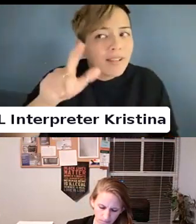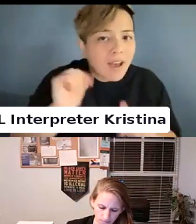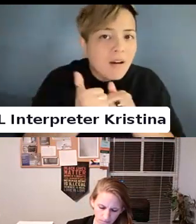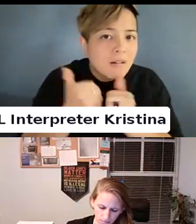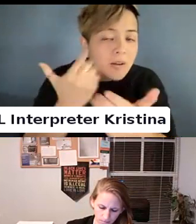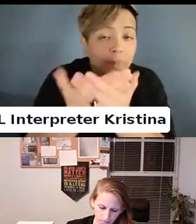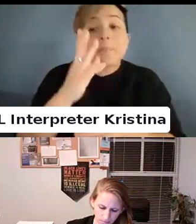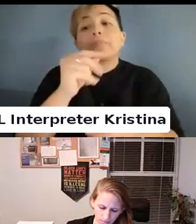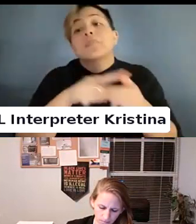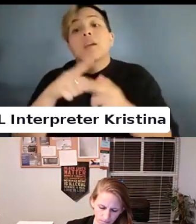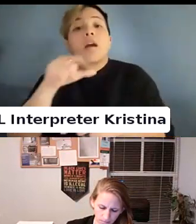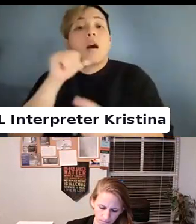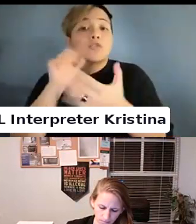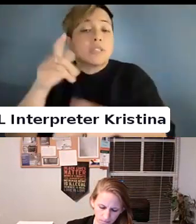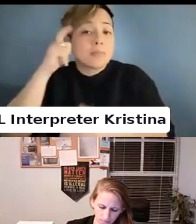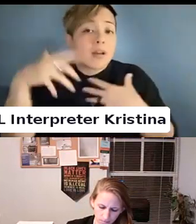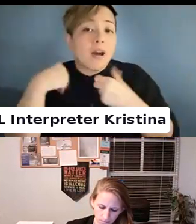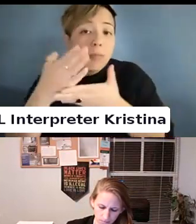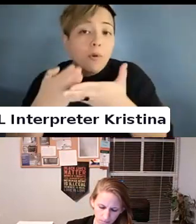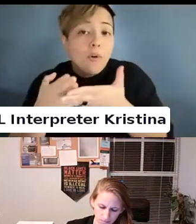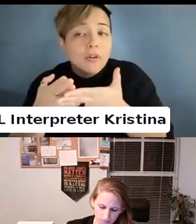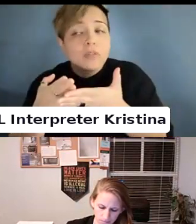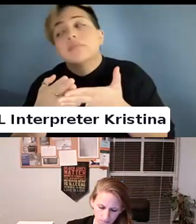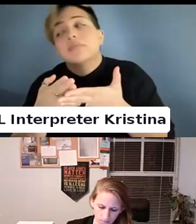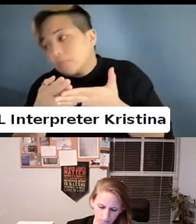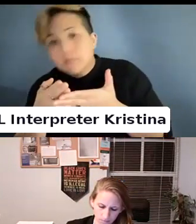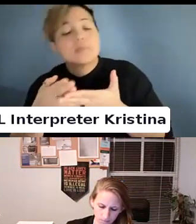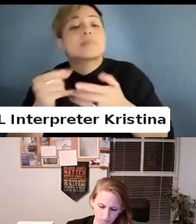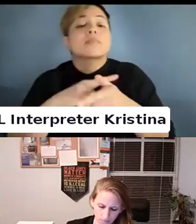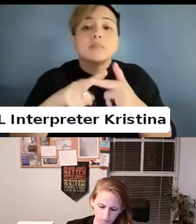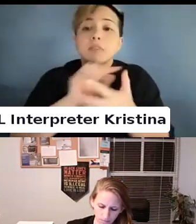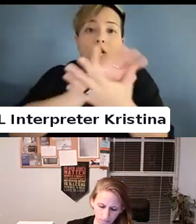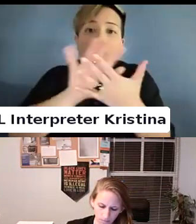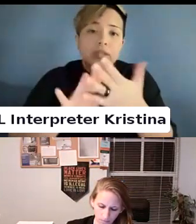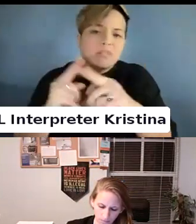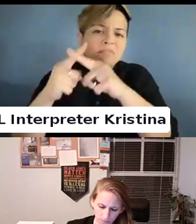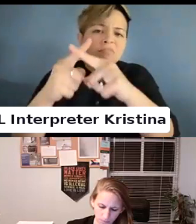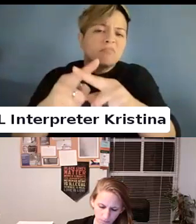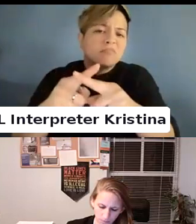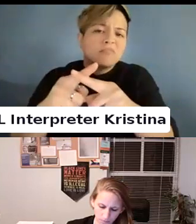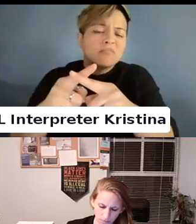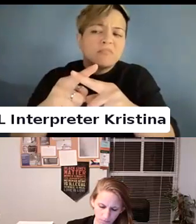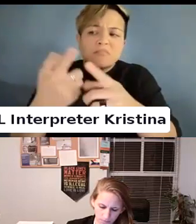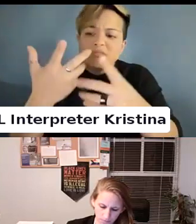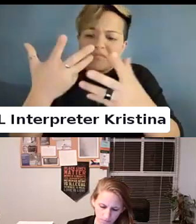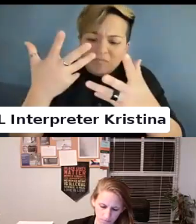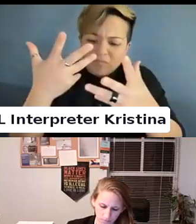The unaddressed mental health peace. And all of these attacks on services. And service providers.